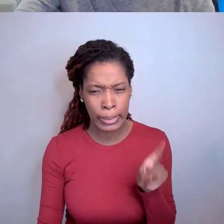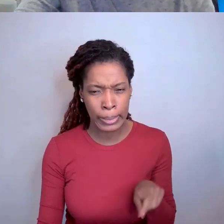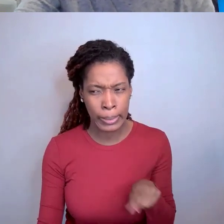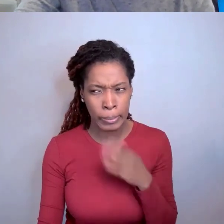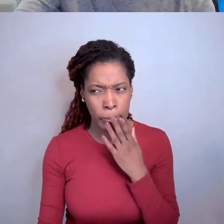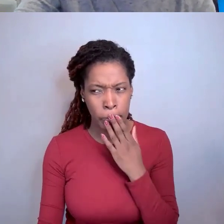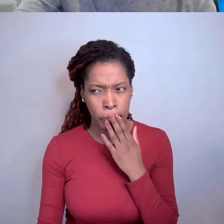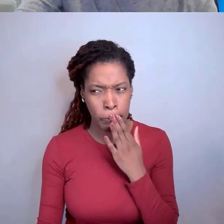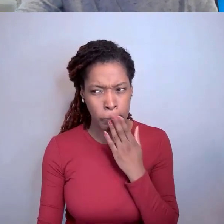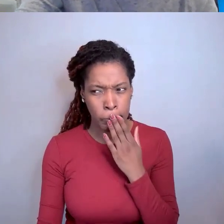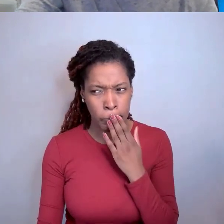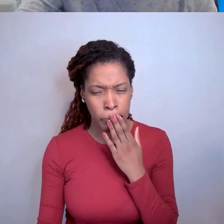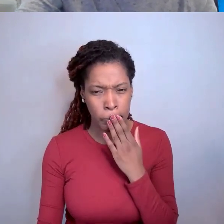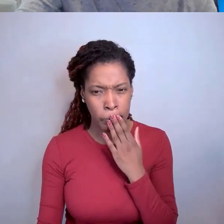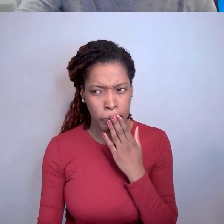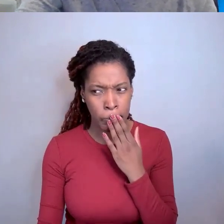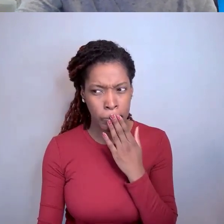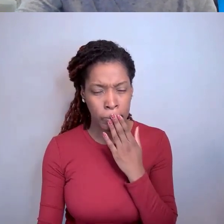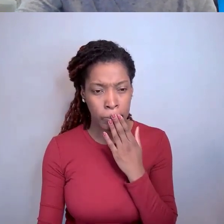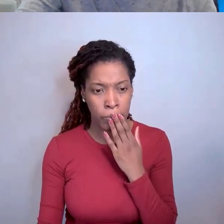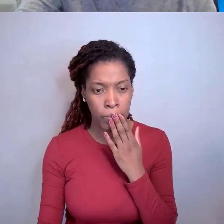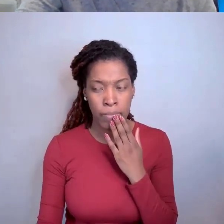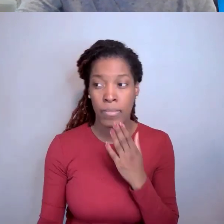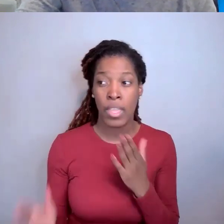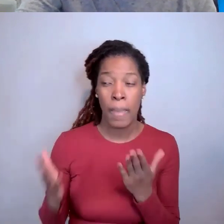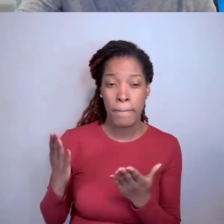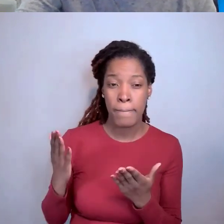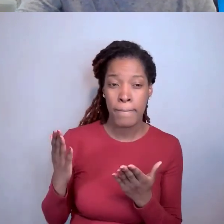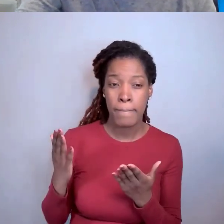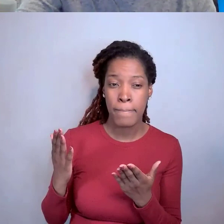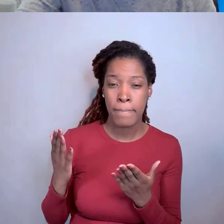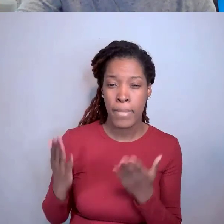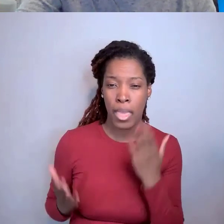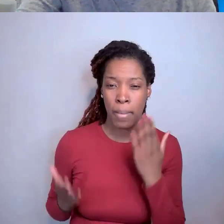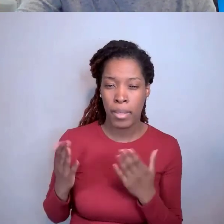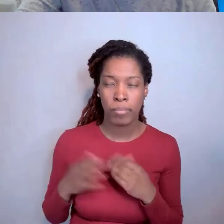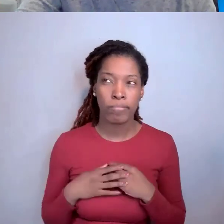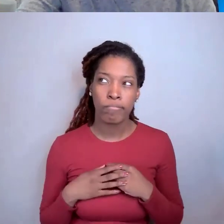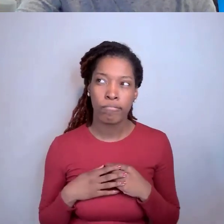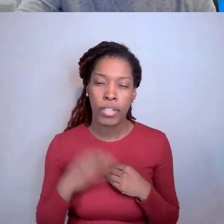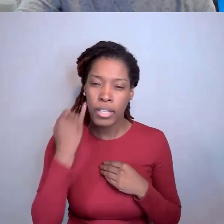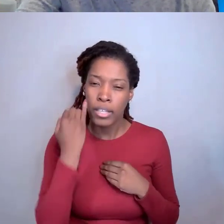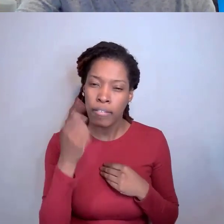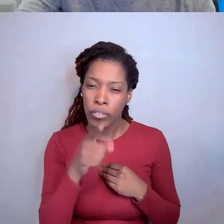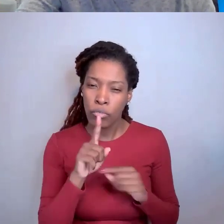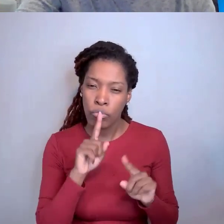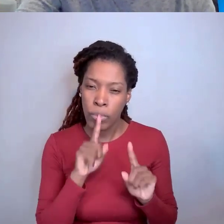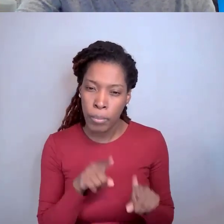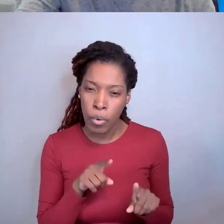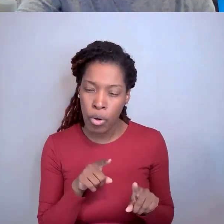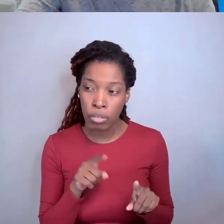Mary Fran Deutsch: It might have been that maybe if you reported it we maybe didn't think there was enough detail.